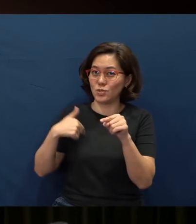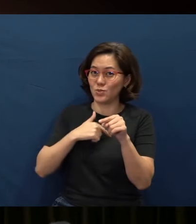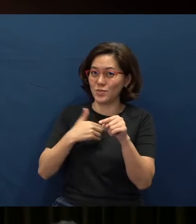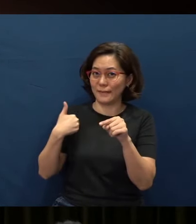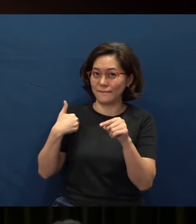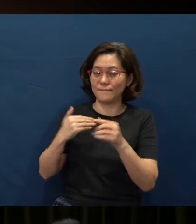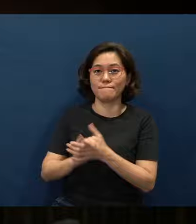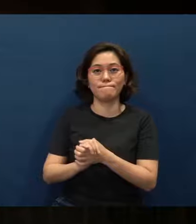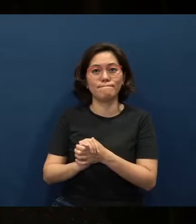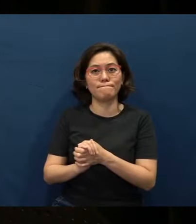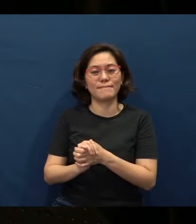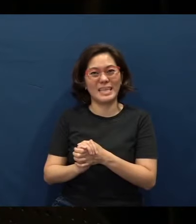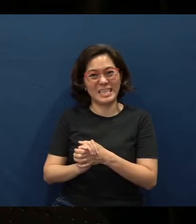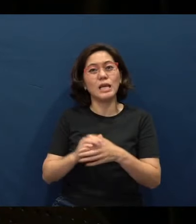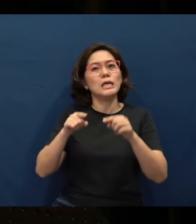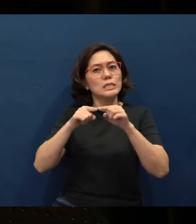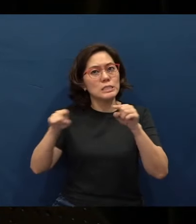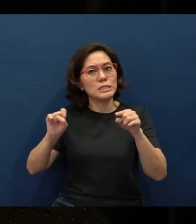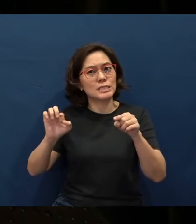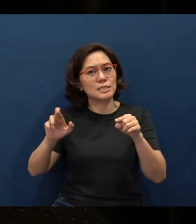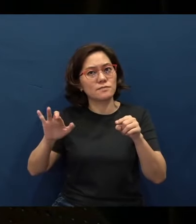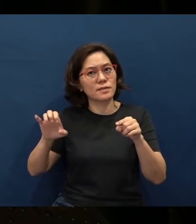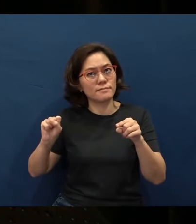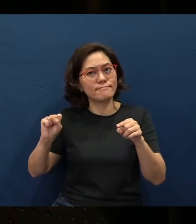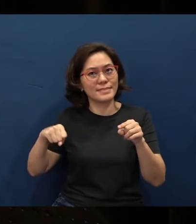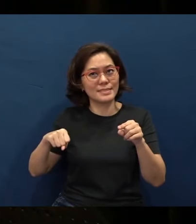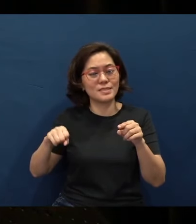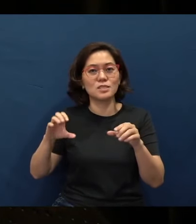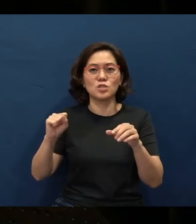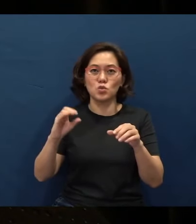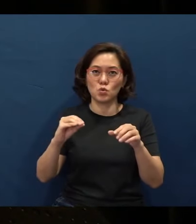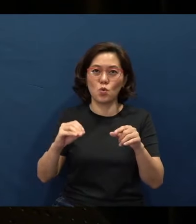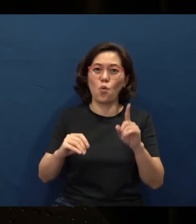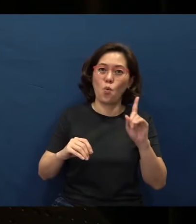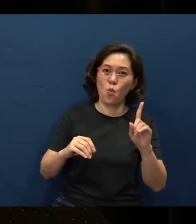It’s a sermon series, so we will have at least one sermon,